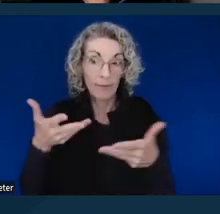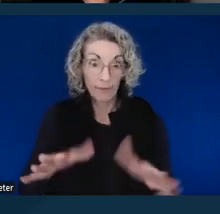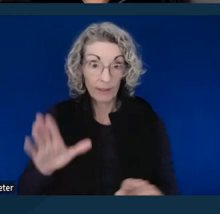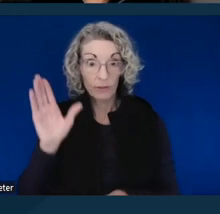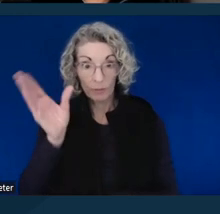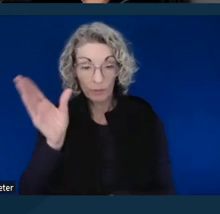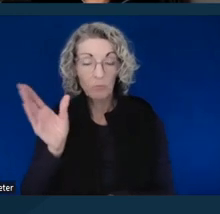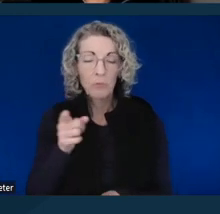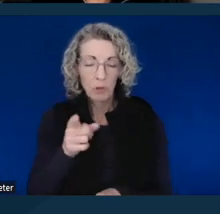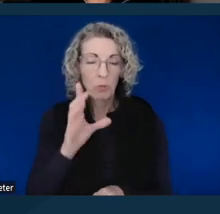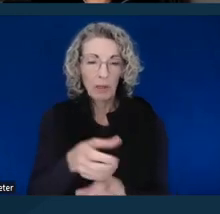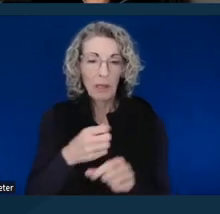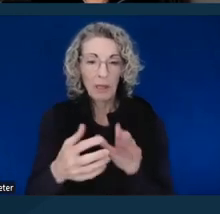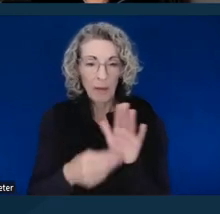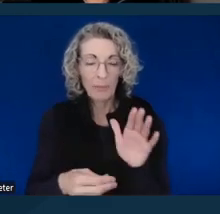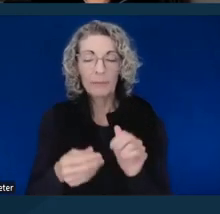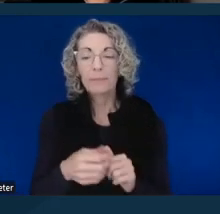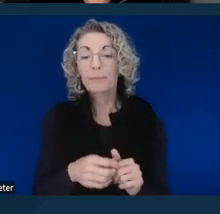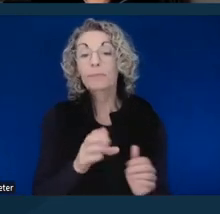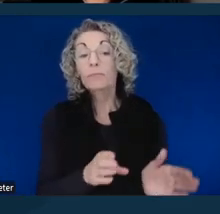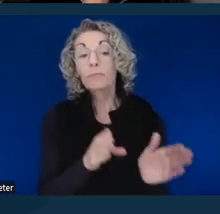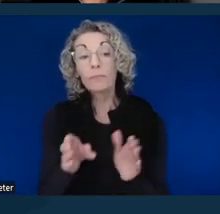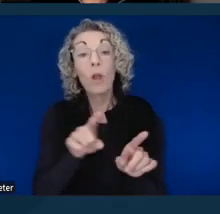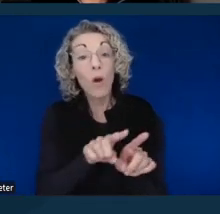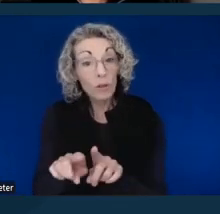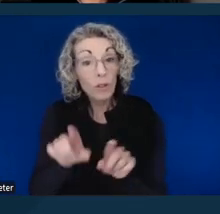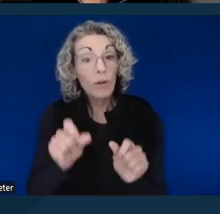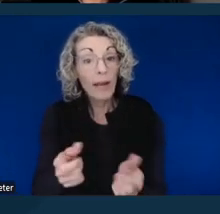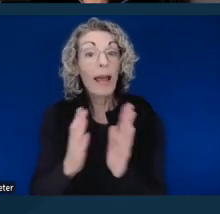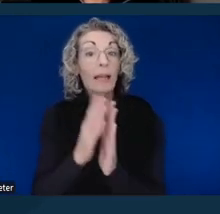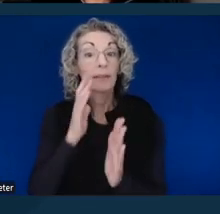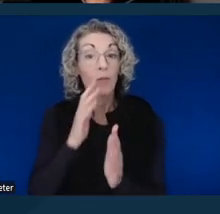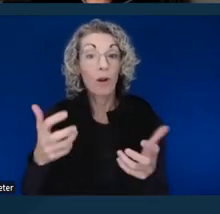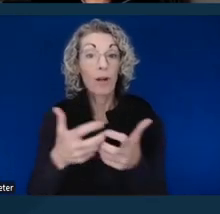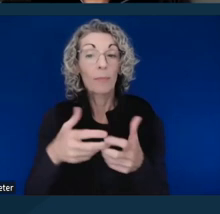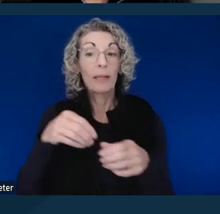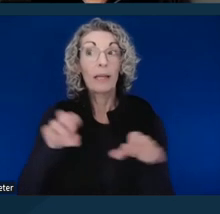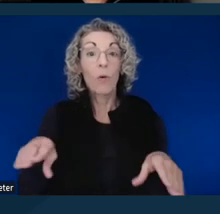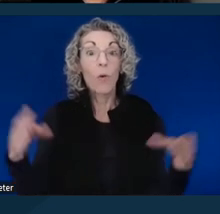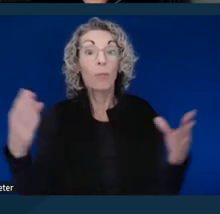Accommodations can also be requested in open court, though that's not preferable.